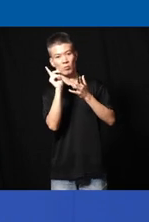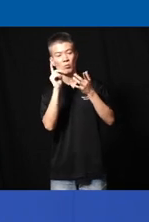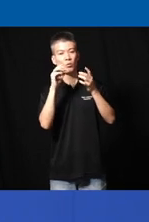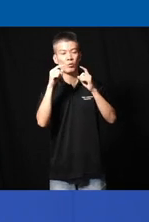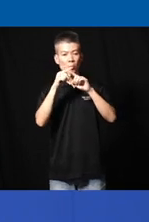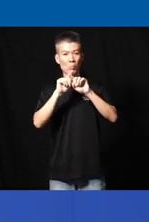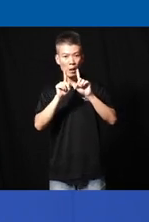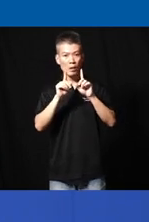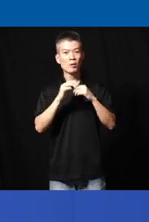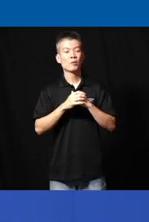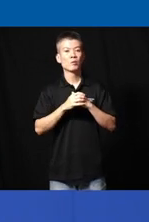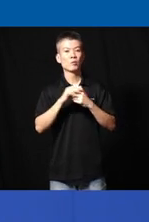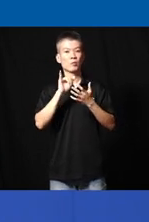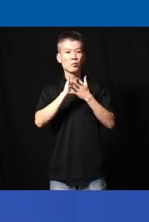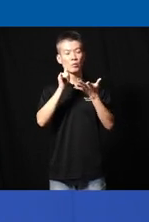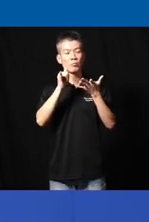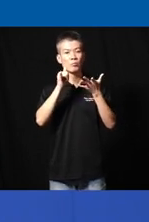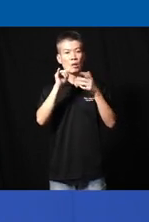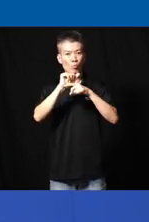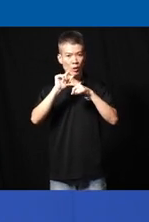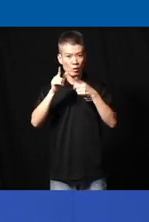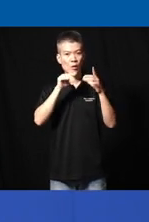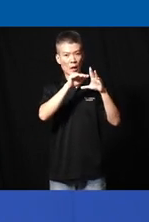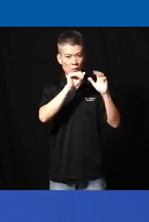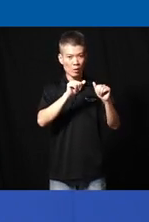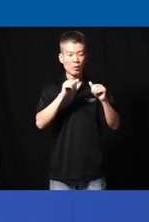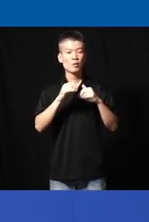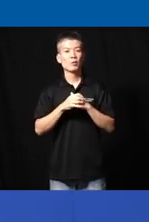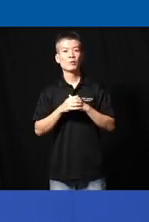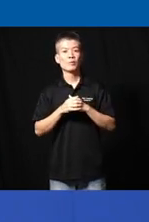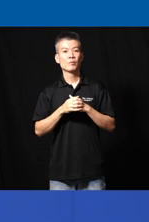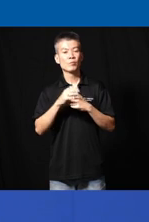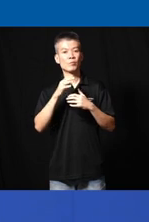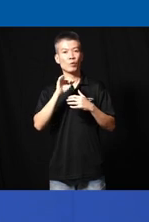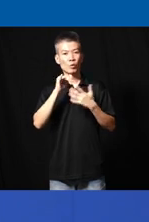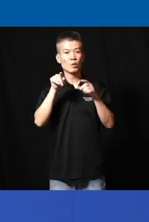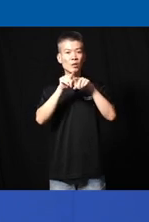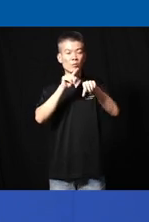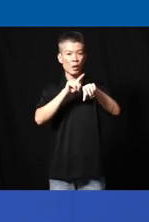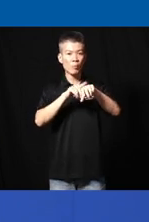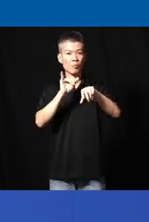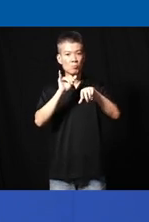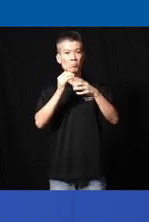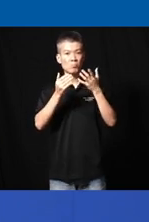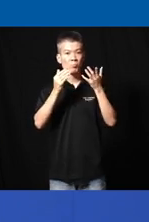but yet uh it is practical accessible um and and also at the same time uh perhaps bepoke